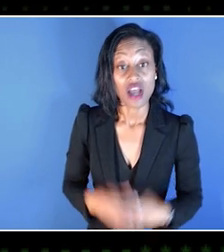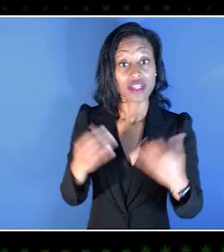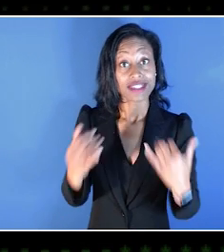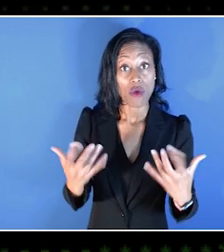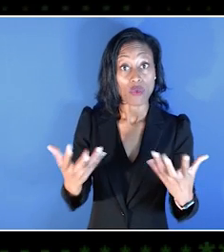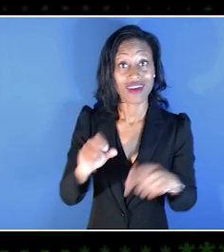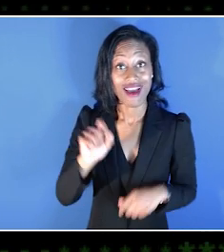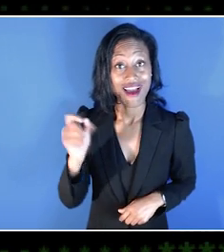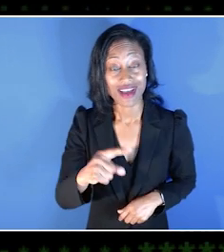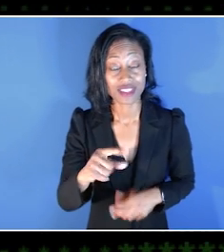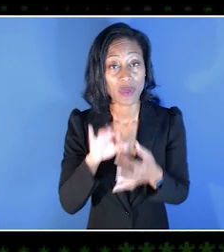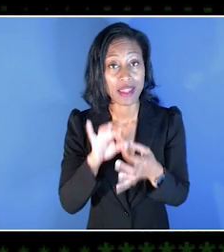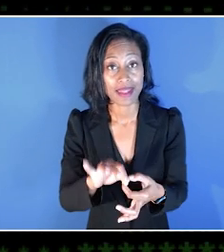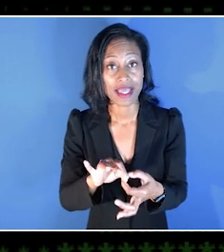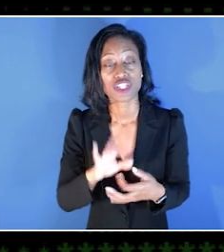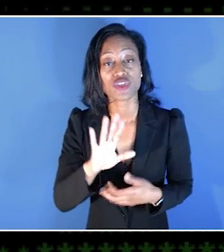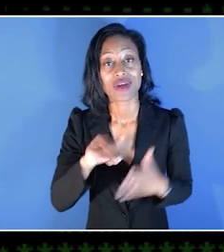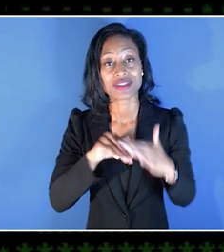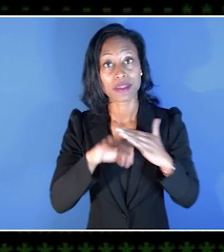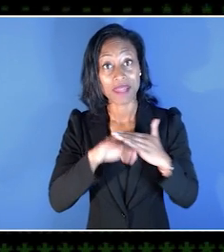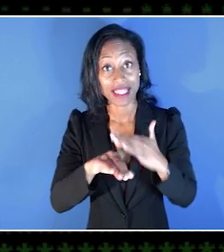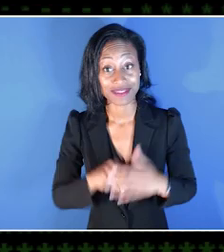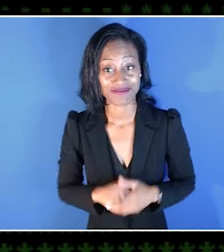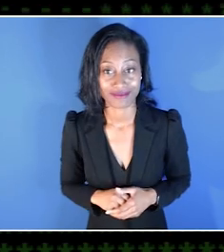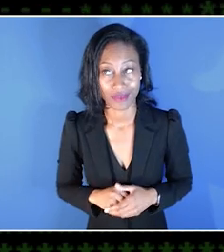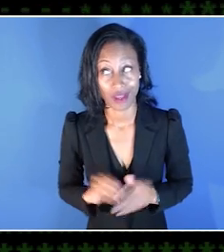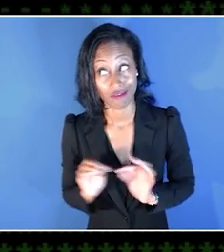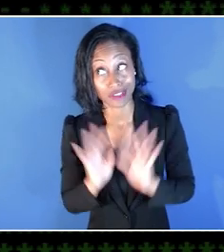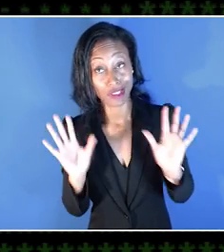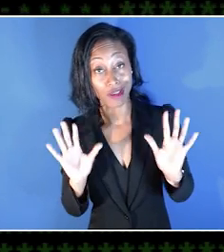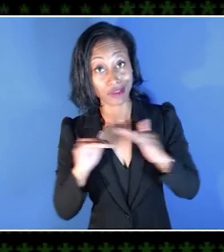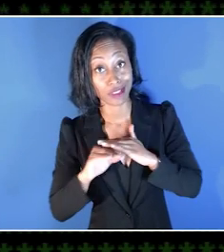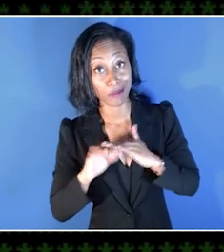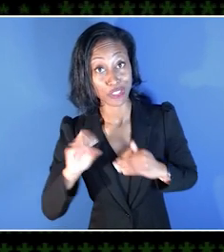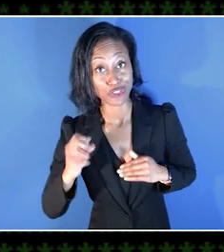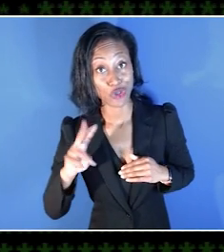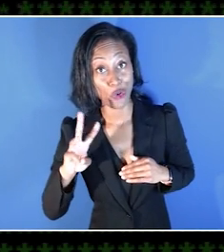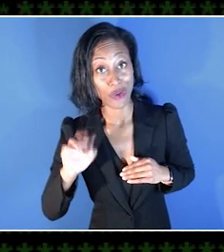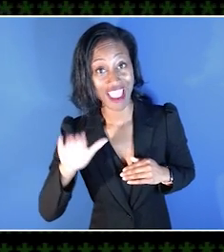So now actually, I wanted to ask in regards to accessibility, of course, this being the Accessibility Showcase.